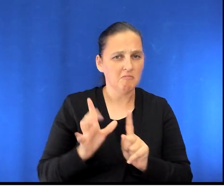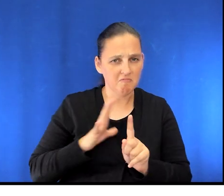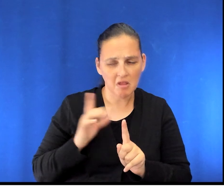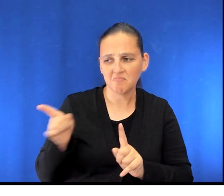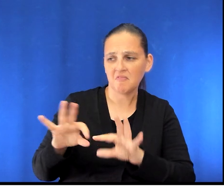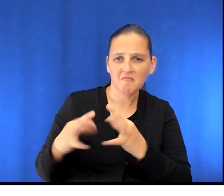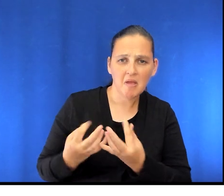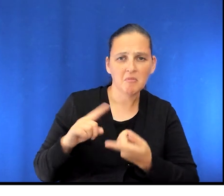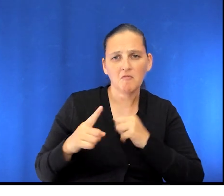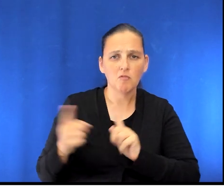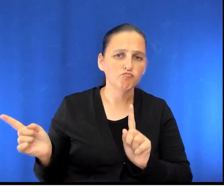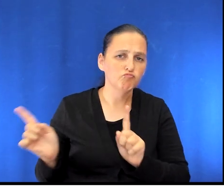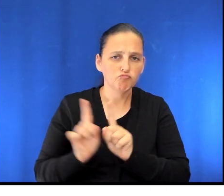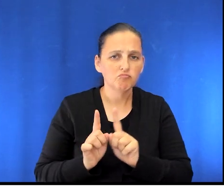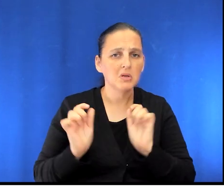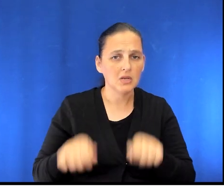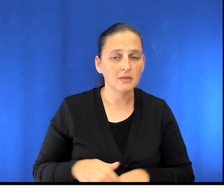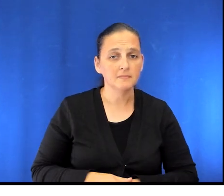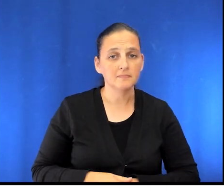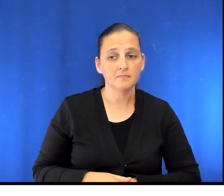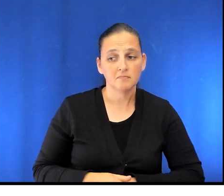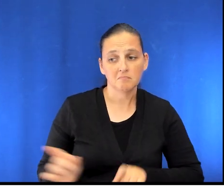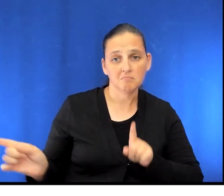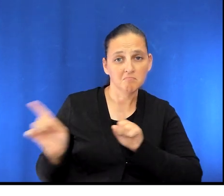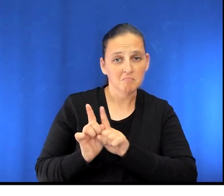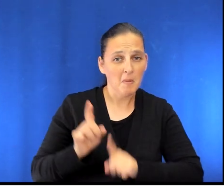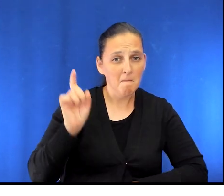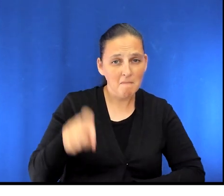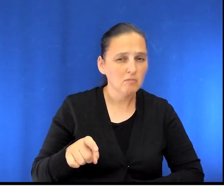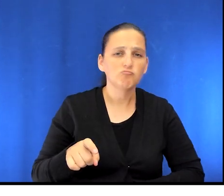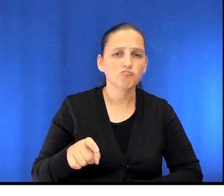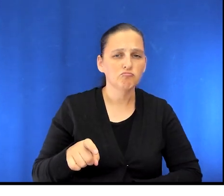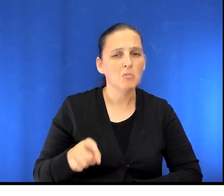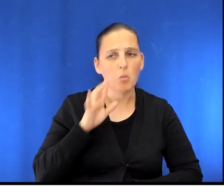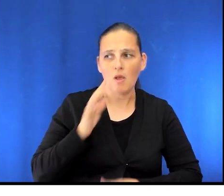While having someone there isn't medically necessary. It may help you to feel better during your initial transition home